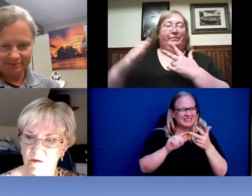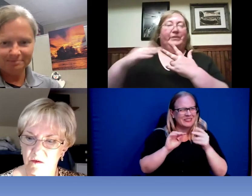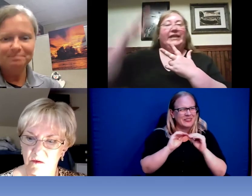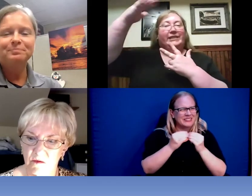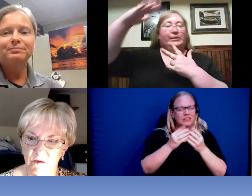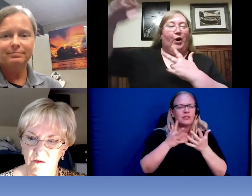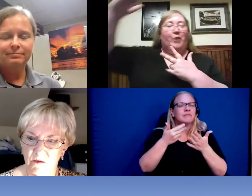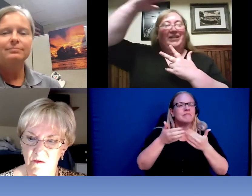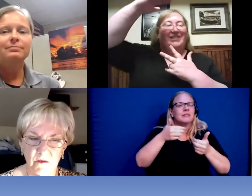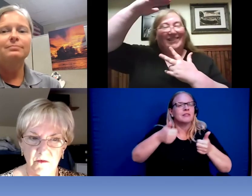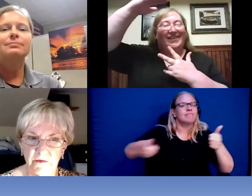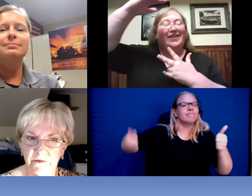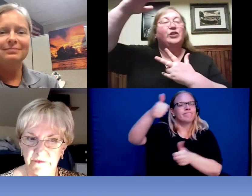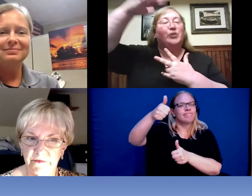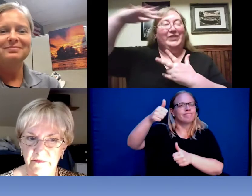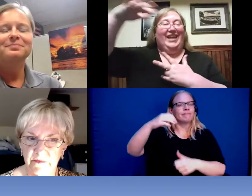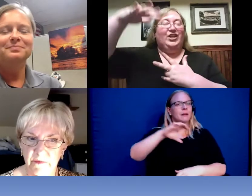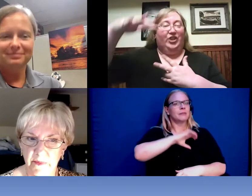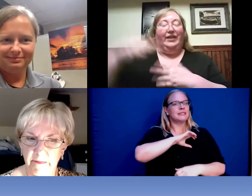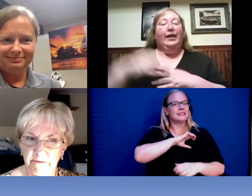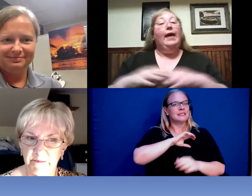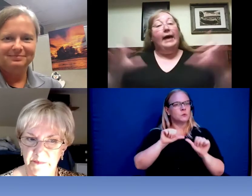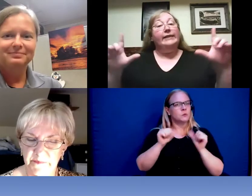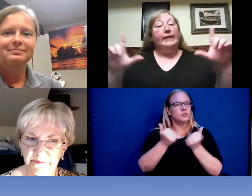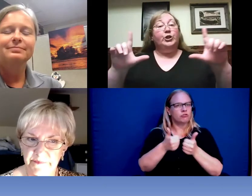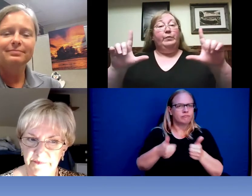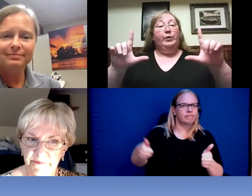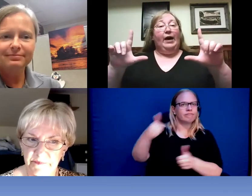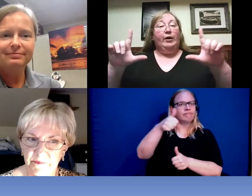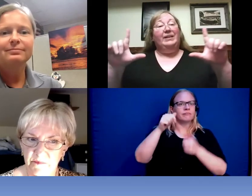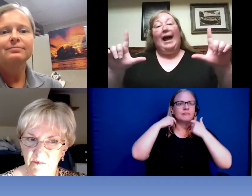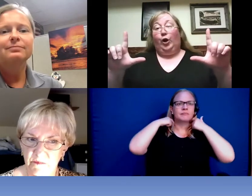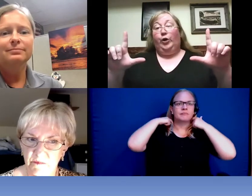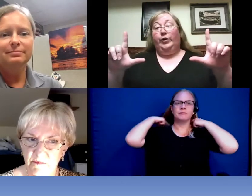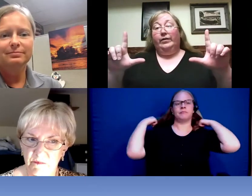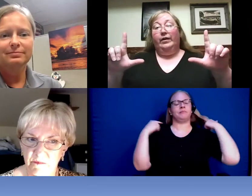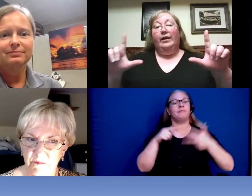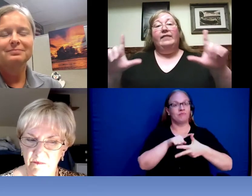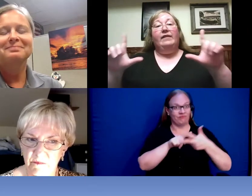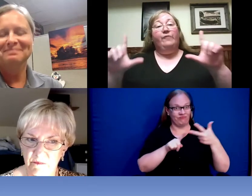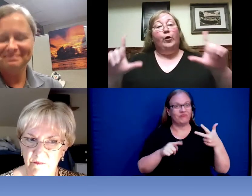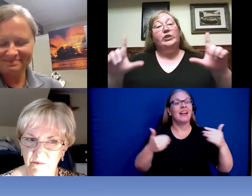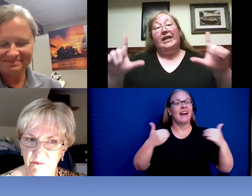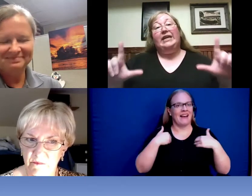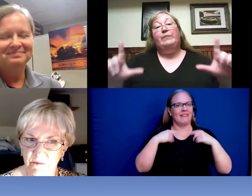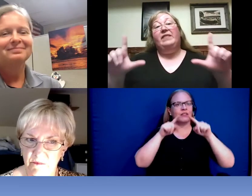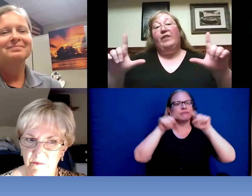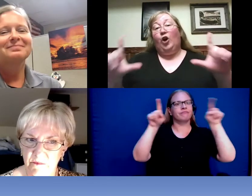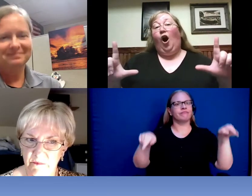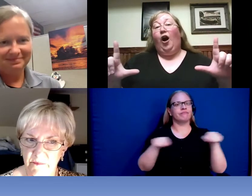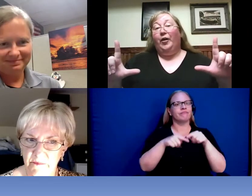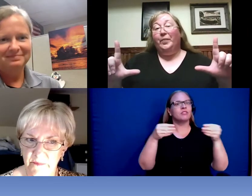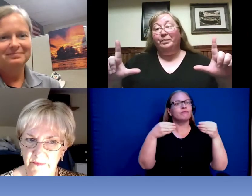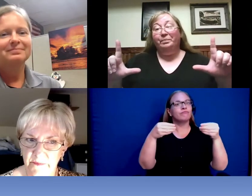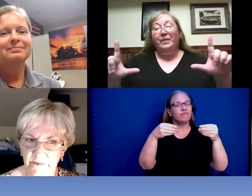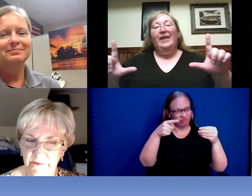police departments association has actually put out a placard that folks can keep in their car